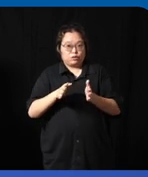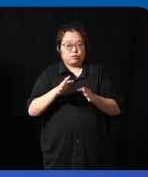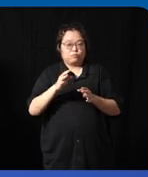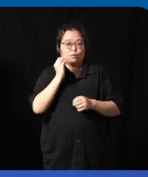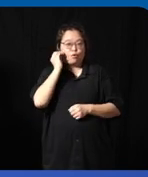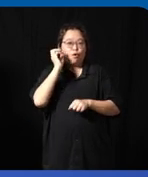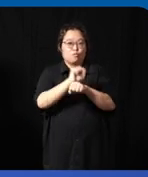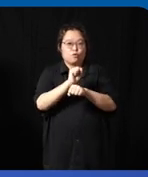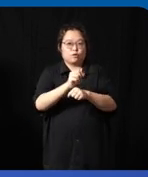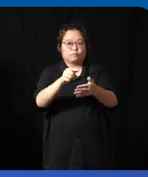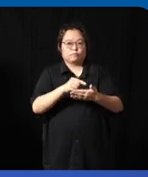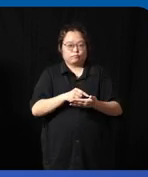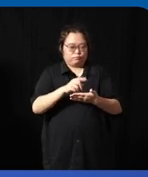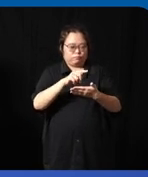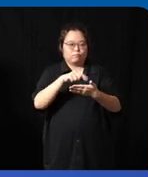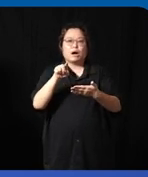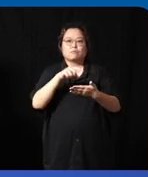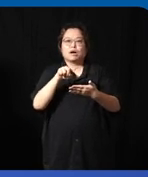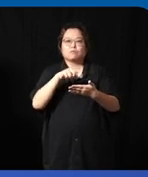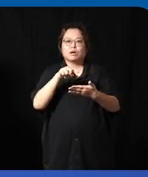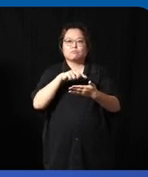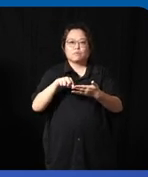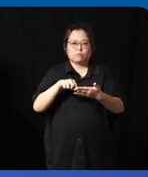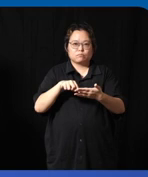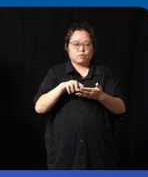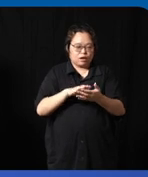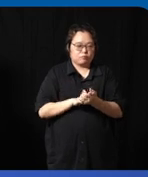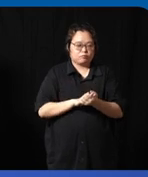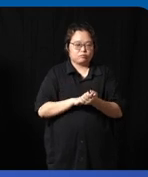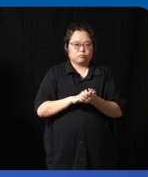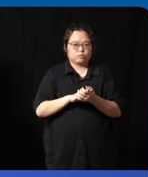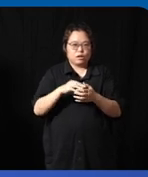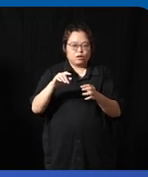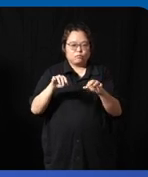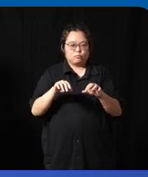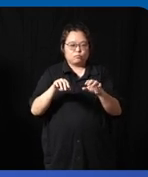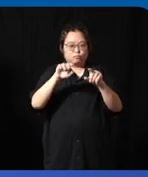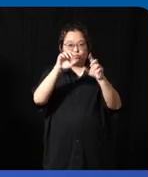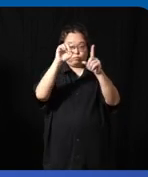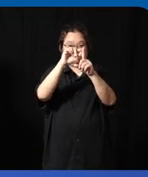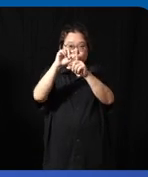right in electronically and I can listen to their scripts uh with my technology so I I think all